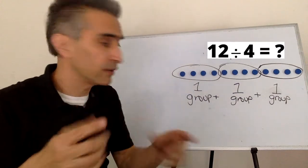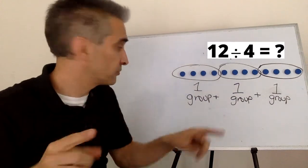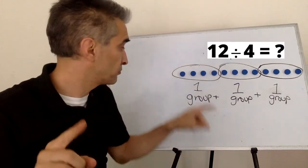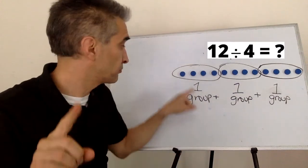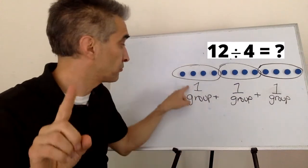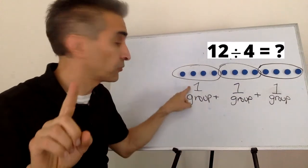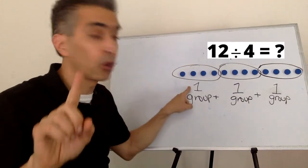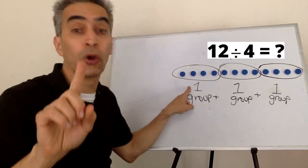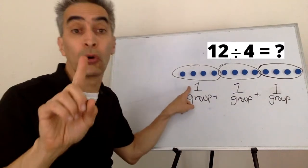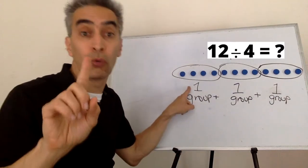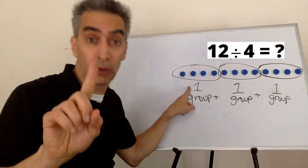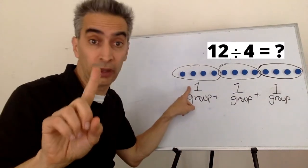How many groups do we have?